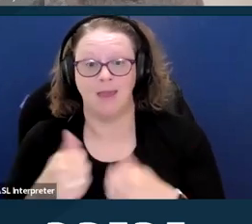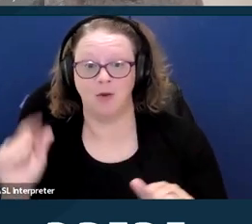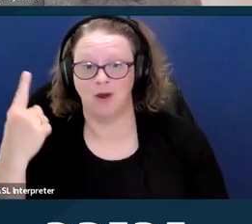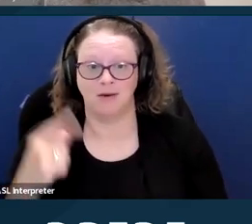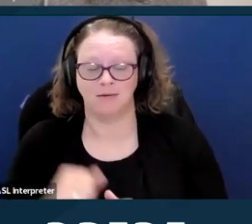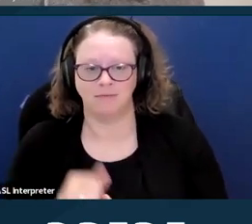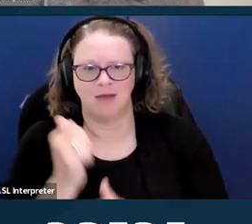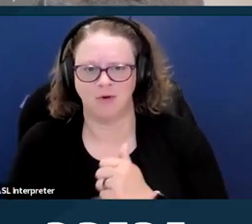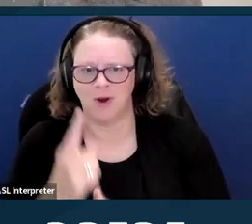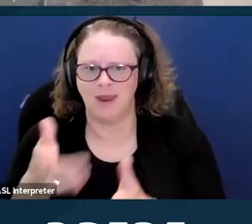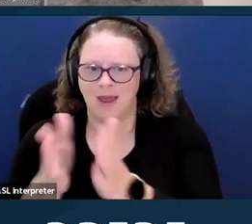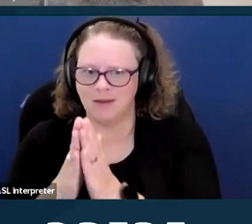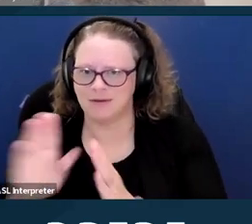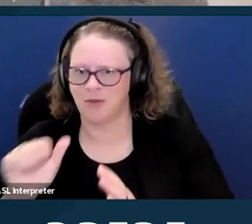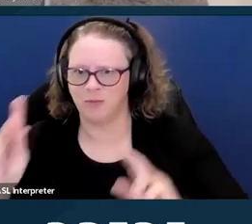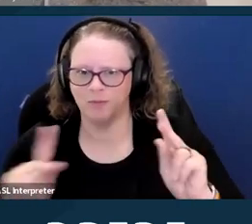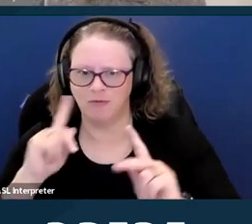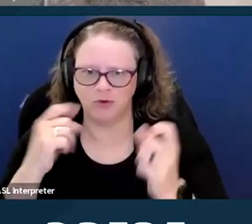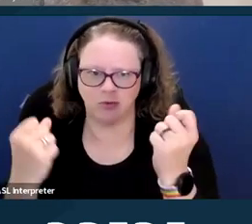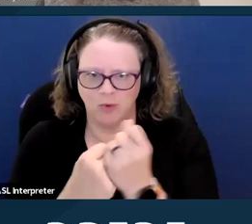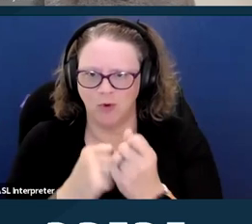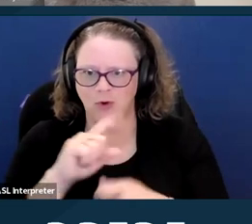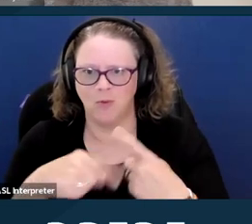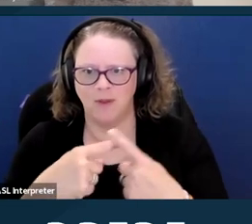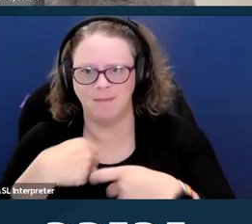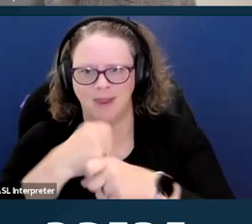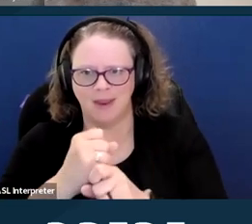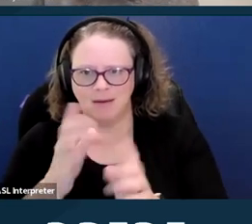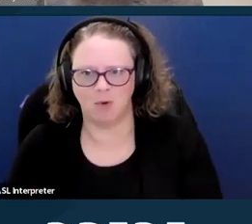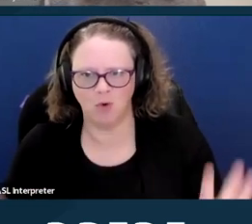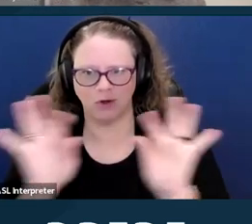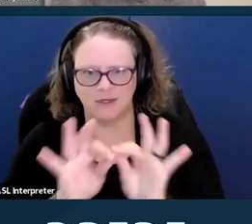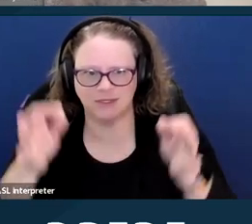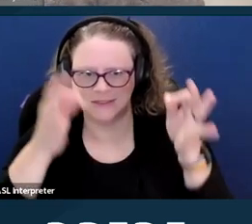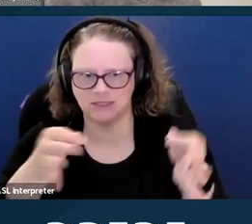for people who need additional help with identifying and weighing options,